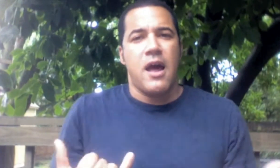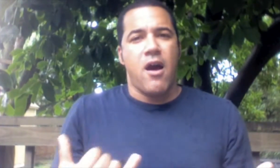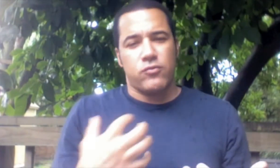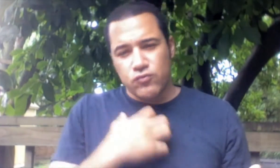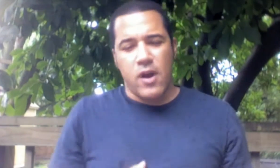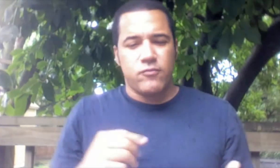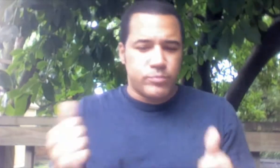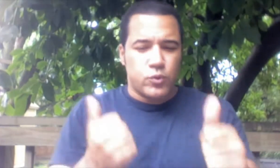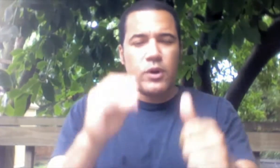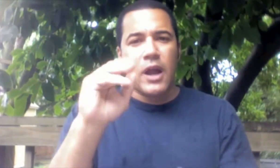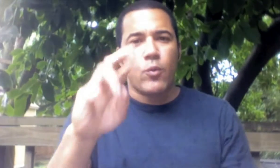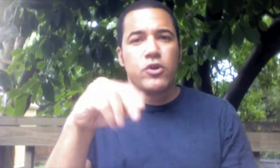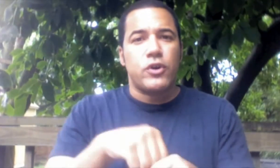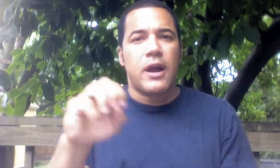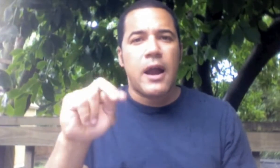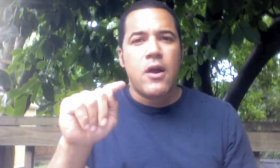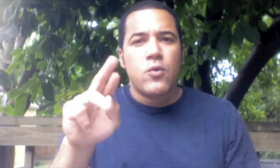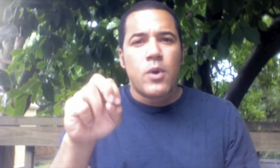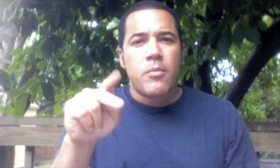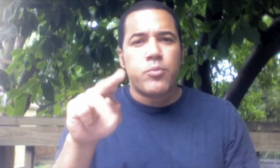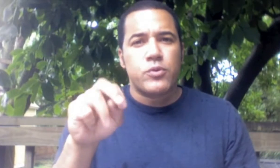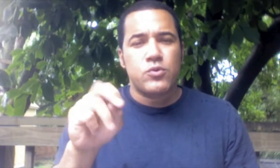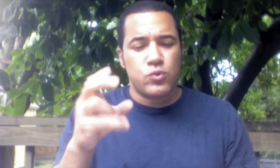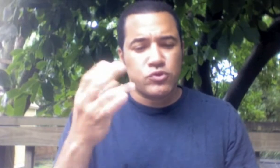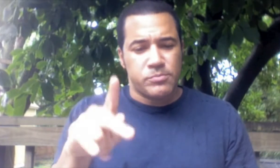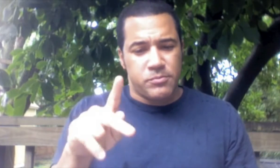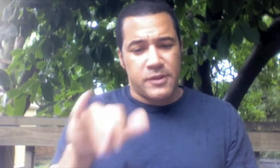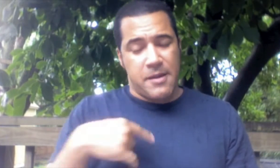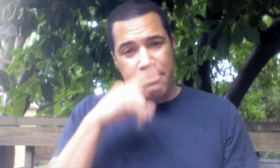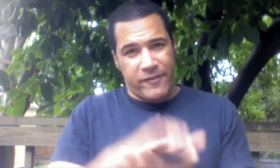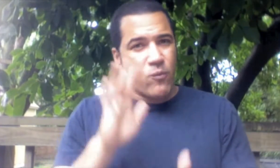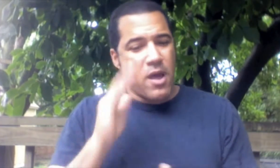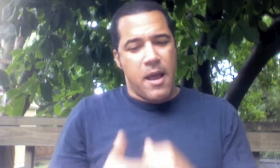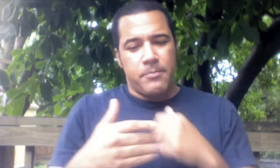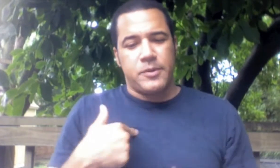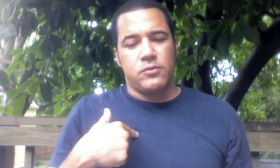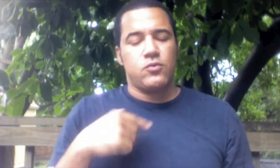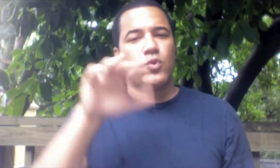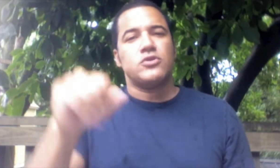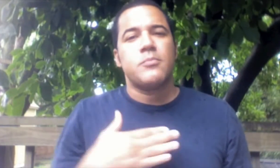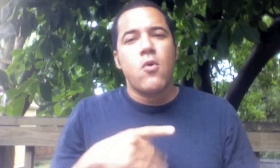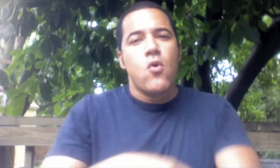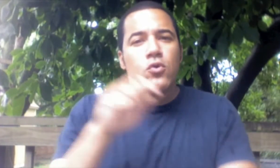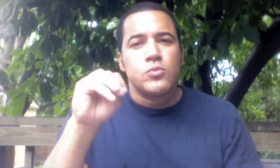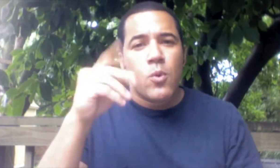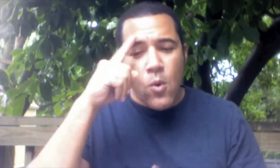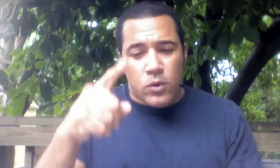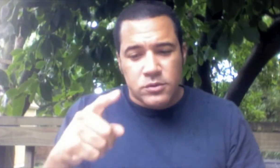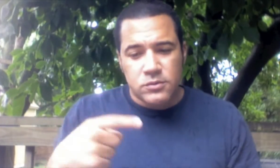I now strive to pursue a career in entrepreneurship that I believe will help me reach my long-term goals